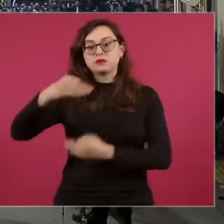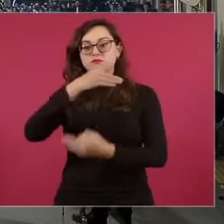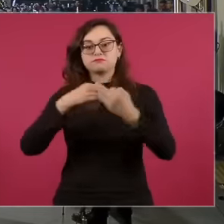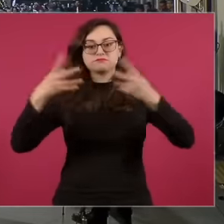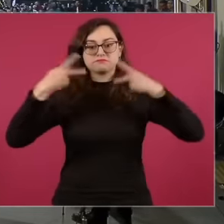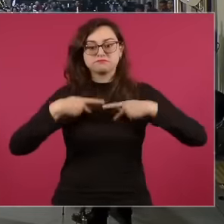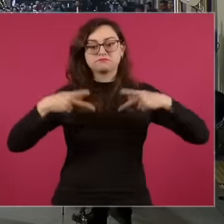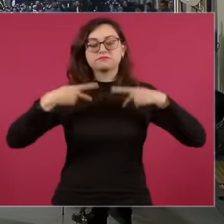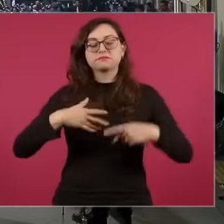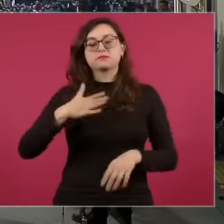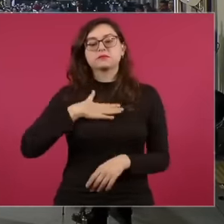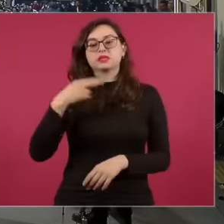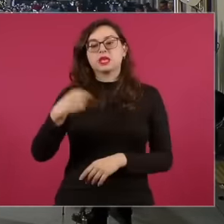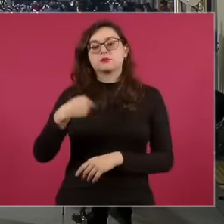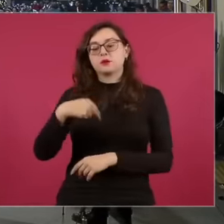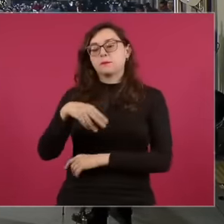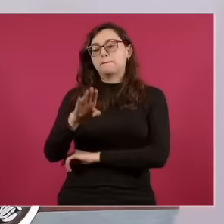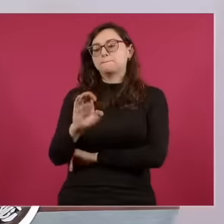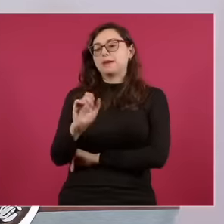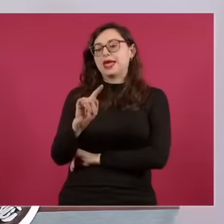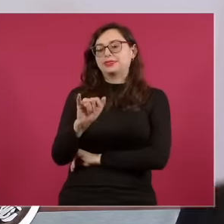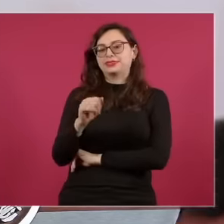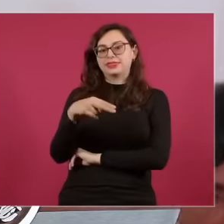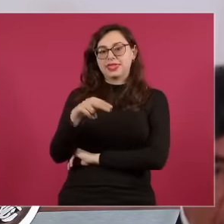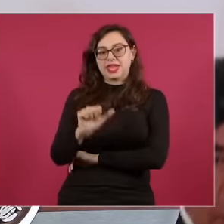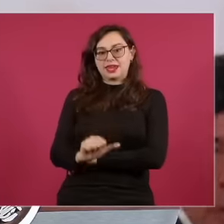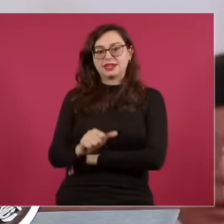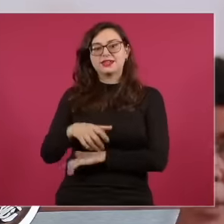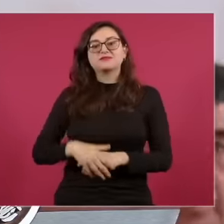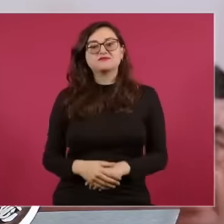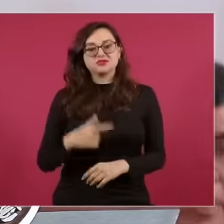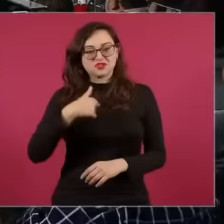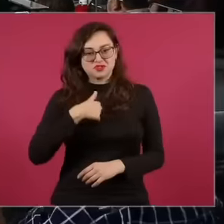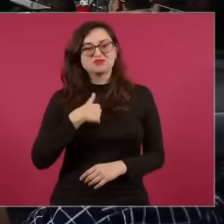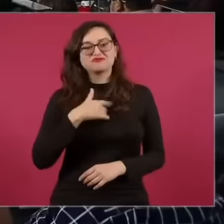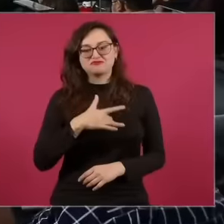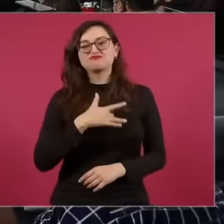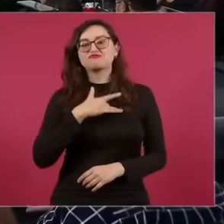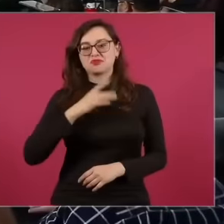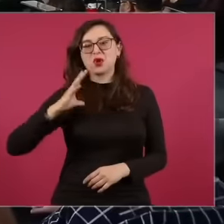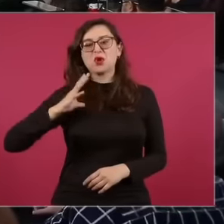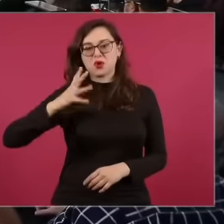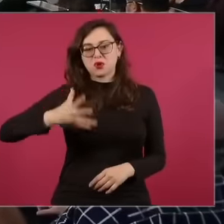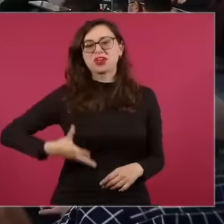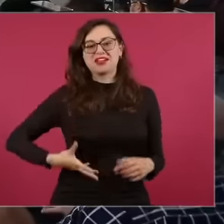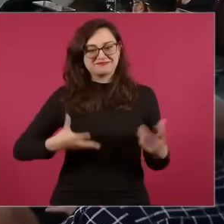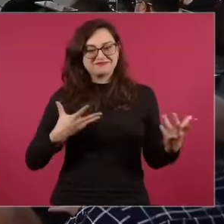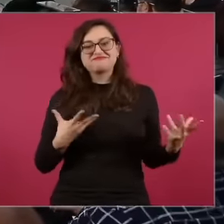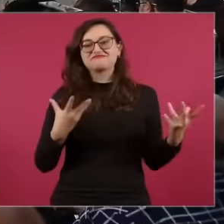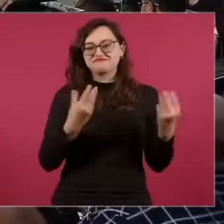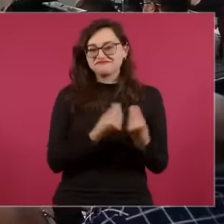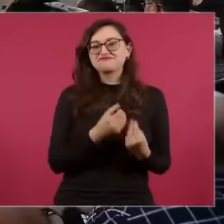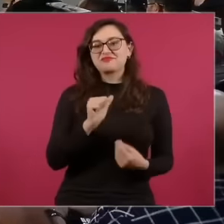is Betiana Bargas It is an honor to be with Obrador now I understood